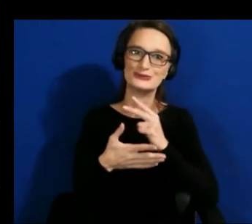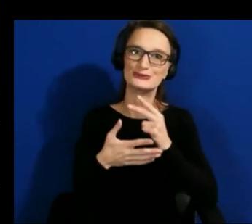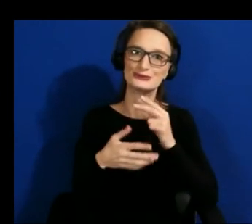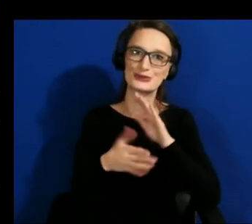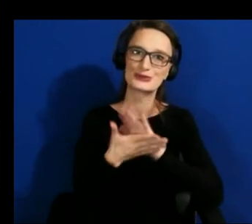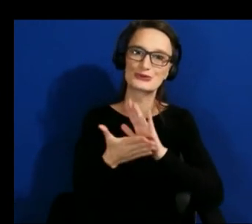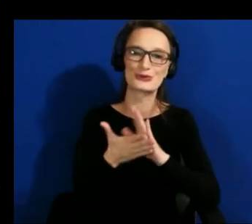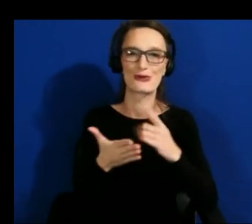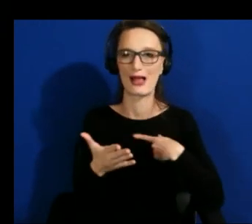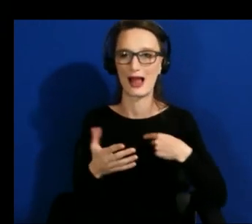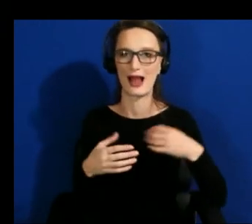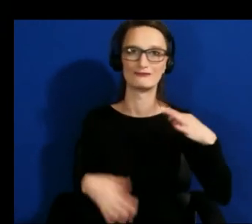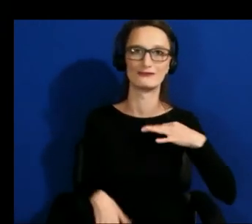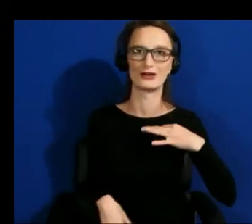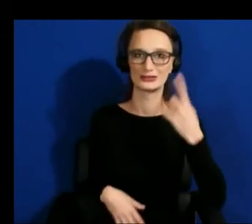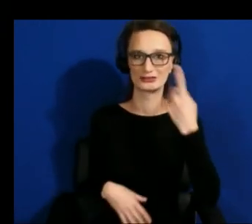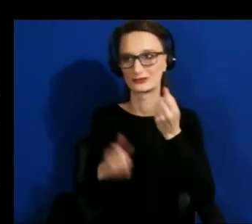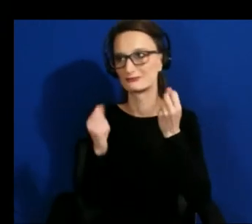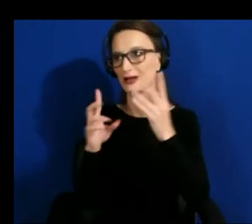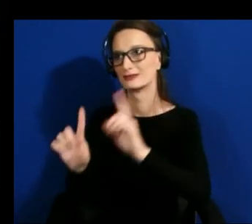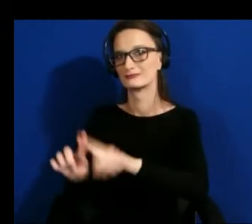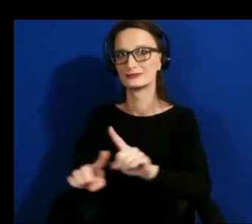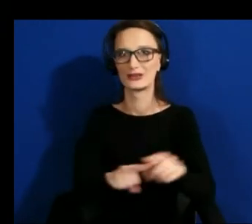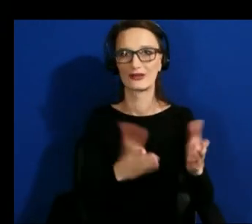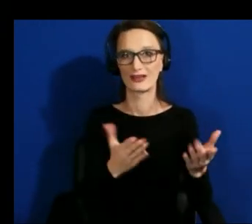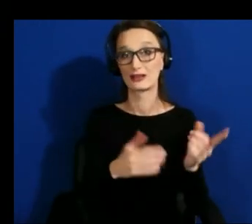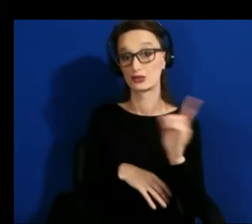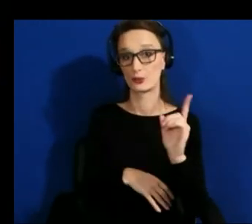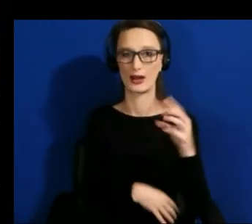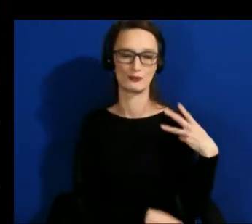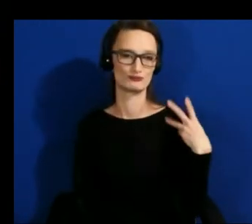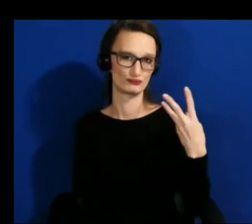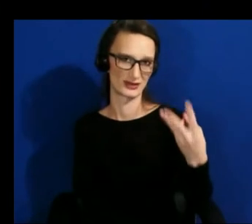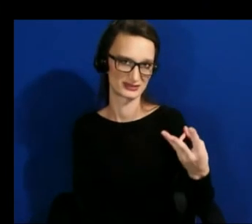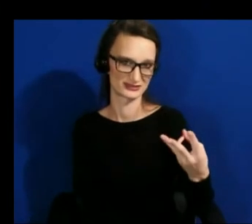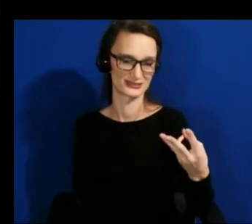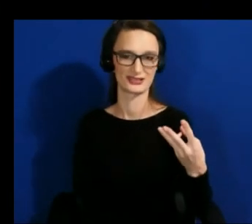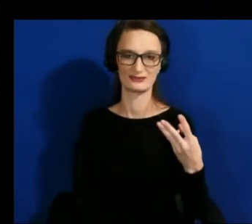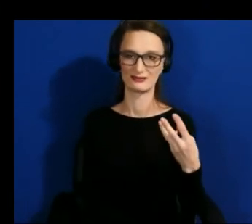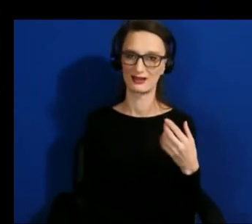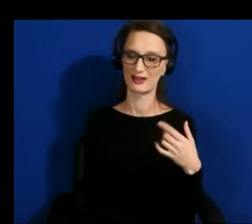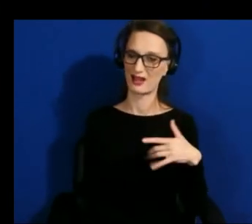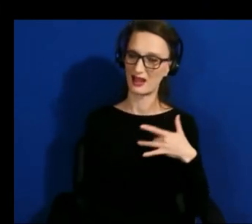in the state of washington where i was and it was just as rewarding as it was helpful for my